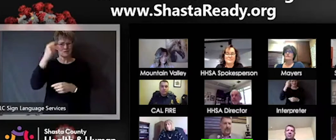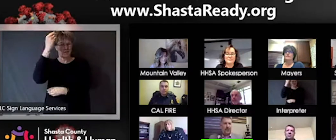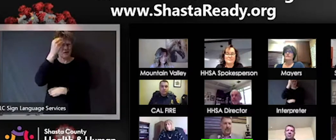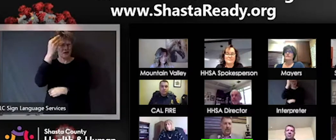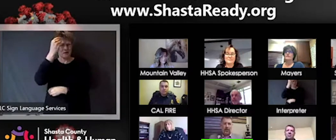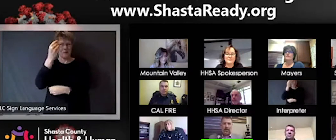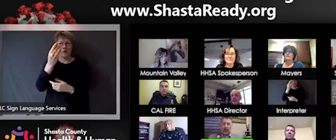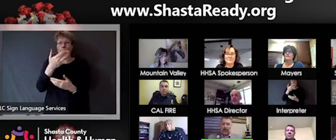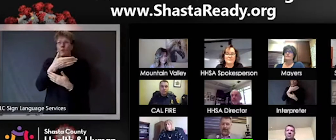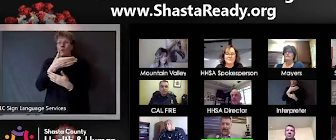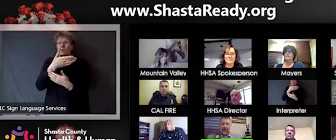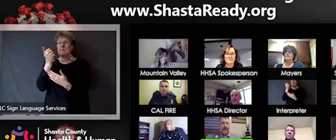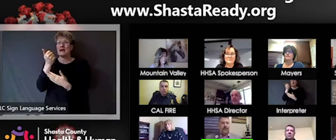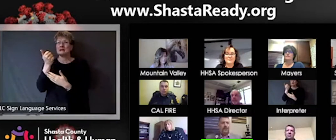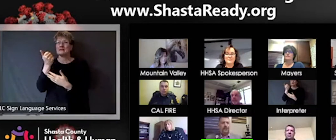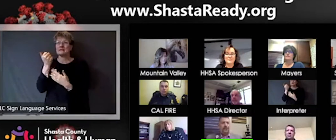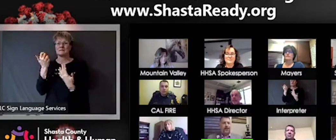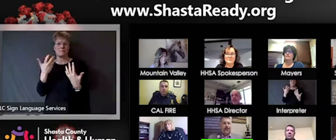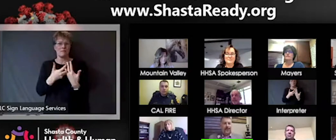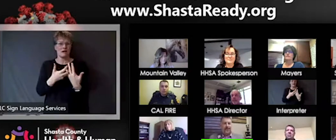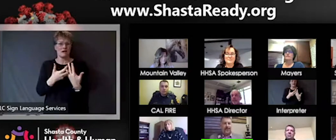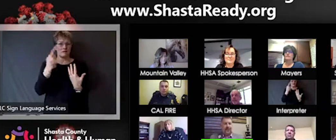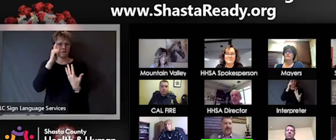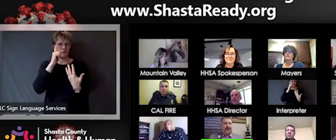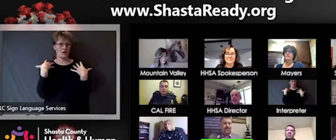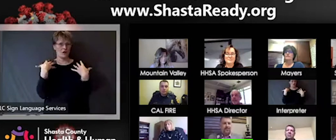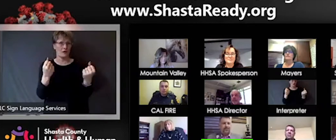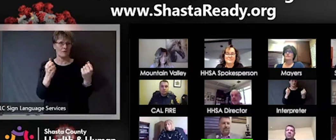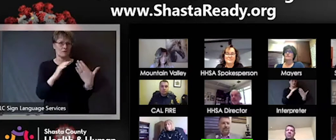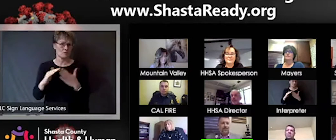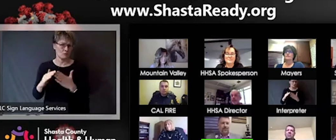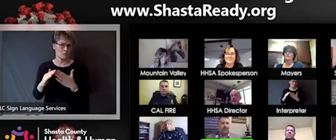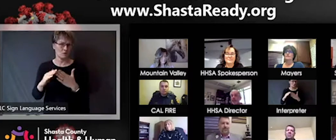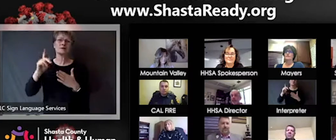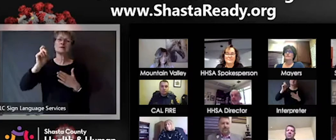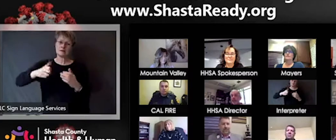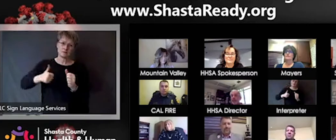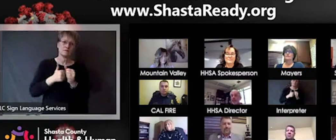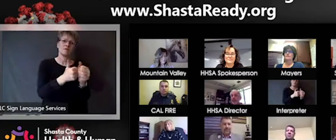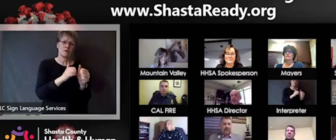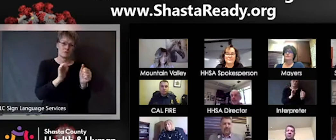and within our workplaces. And that's it for today.